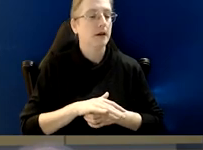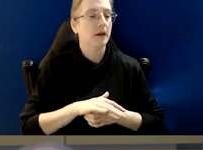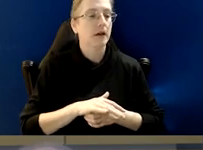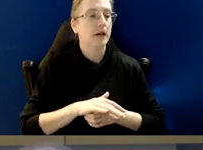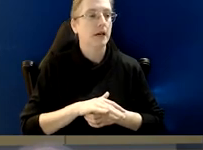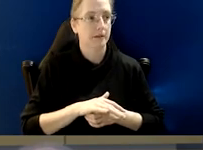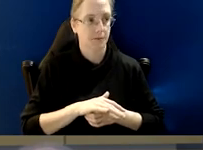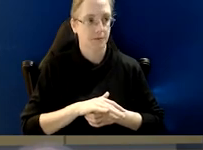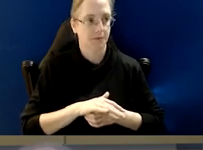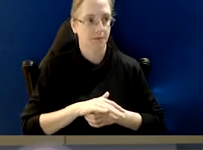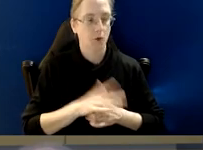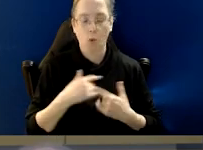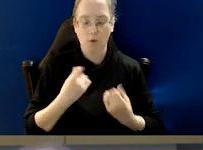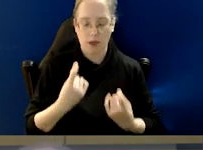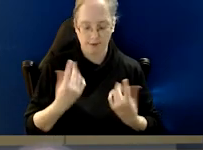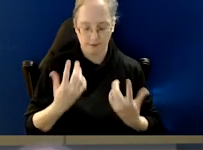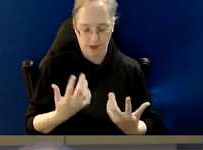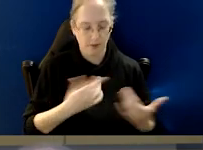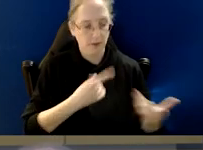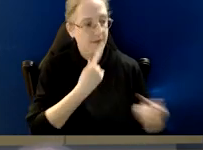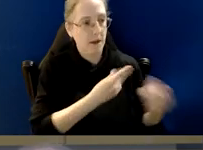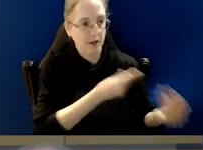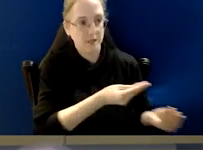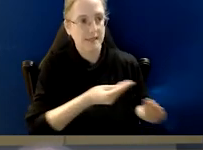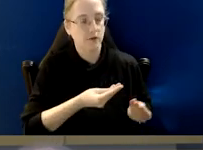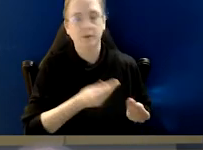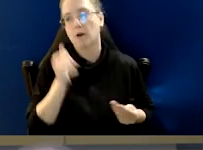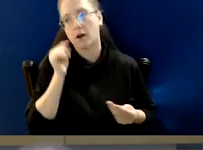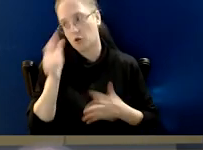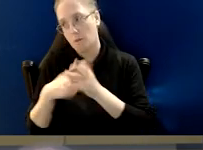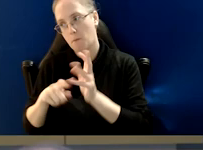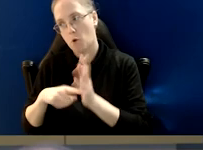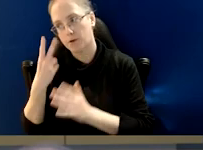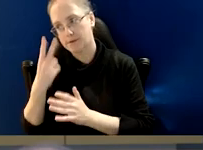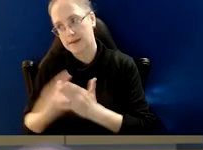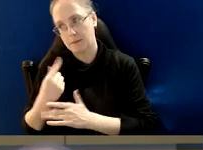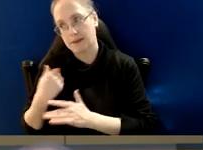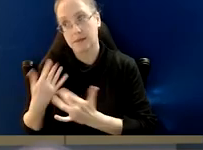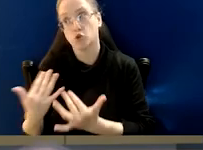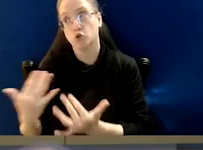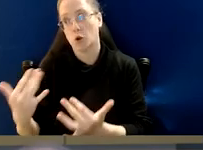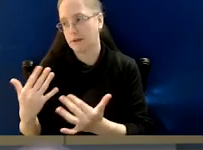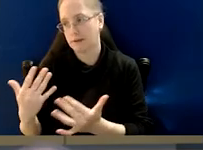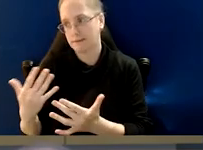recognise that the kind of things that come to us, and I'm sure Paul, you have seen this in the thousands